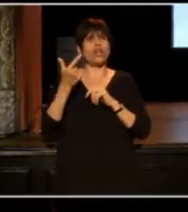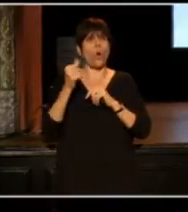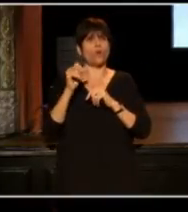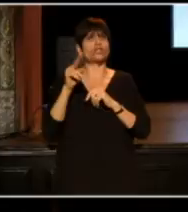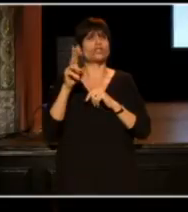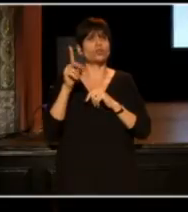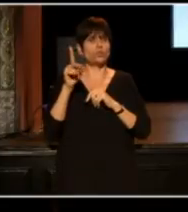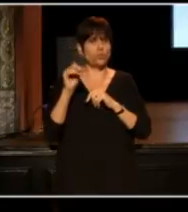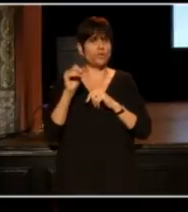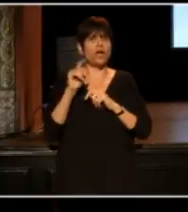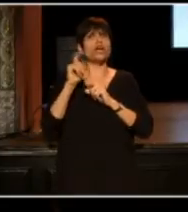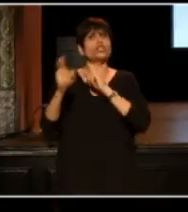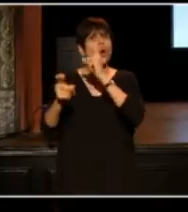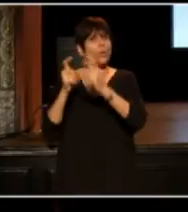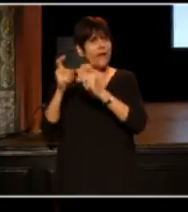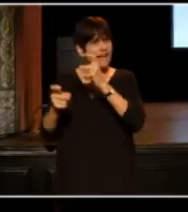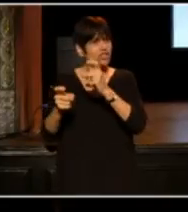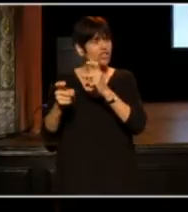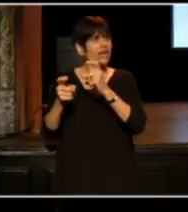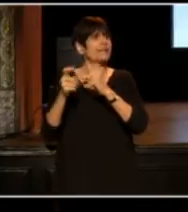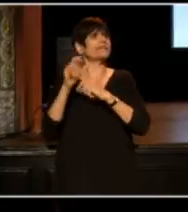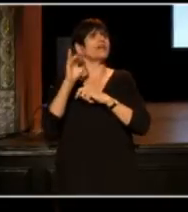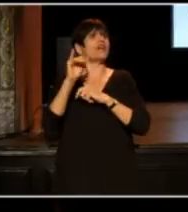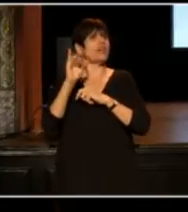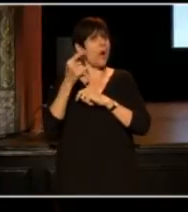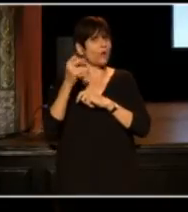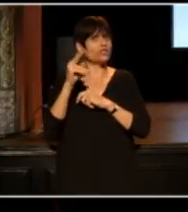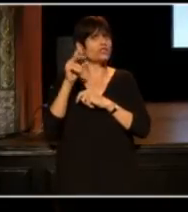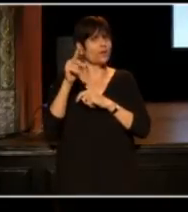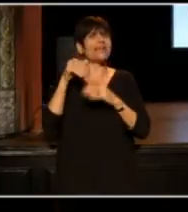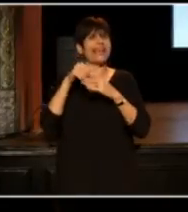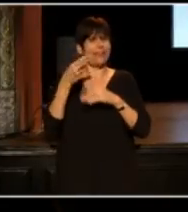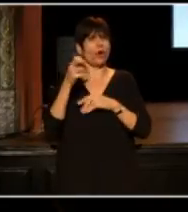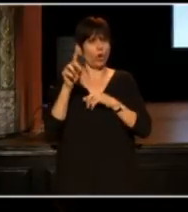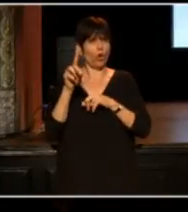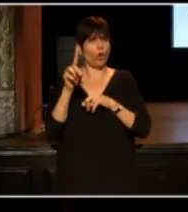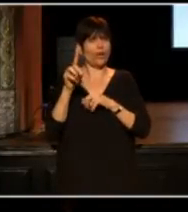A donation based yoga studio, in the hood in Lansing.